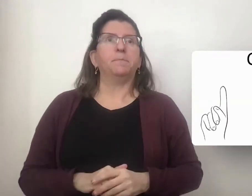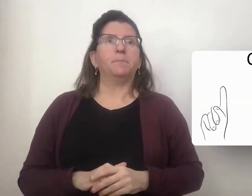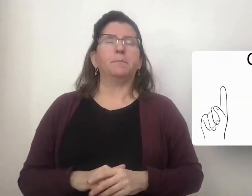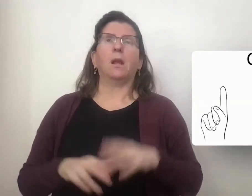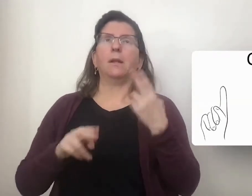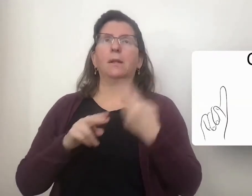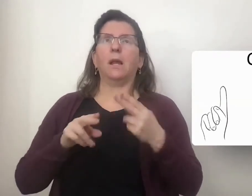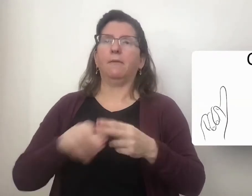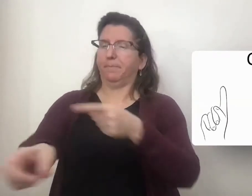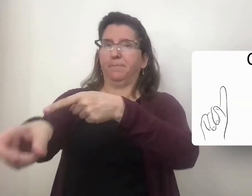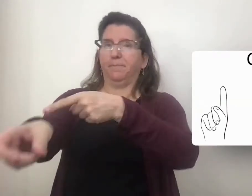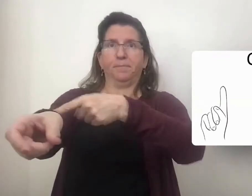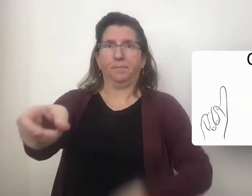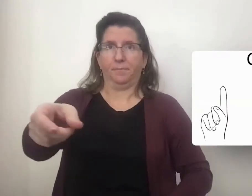and a knife.